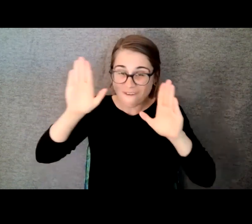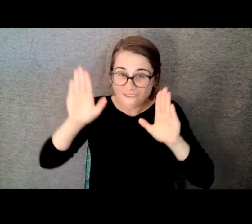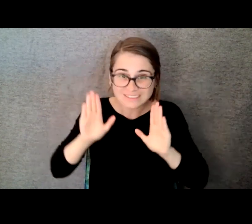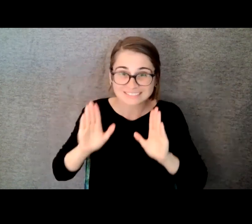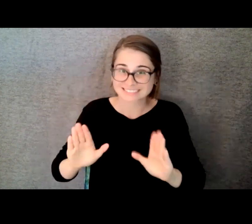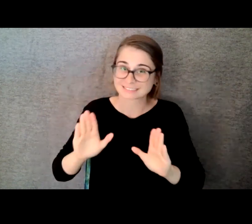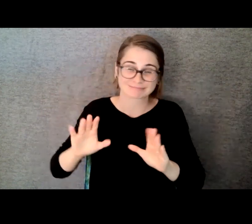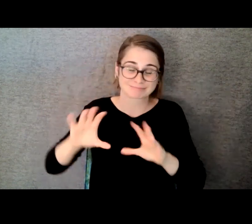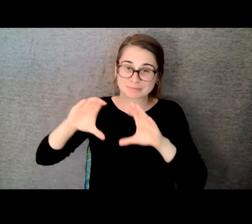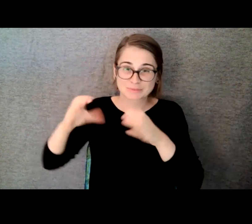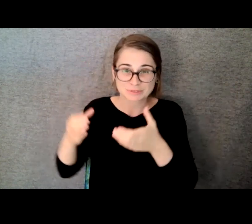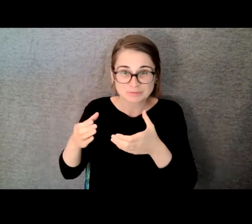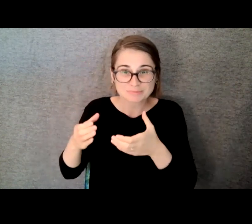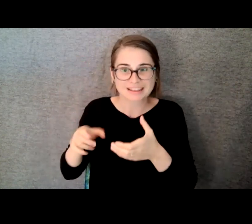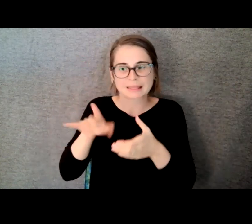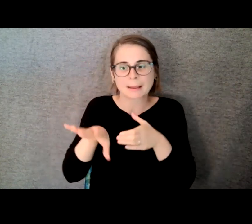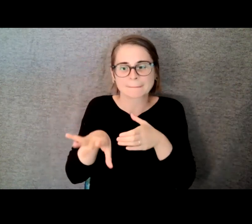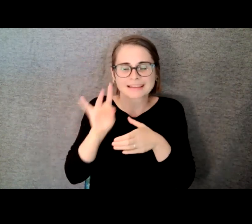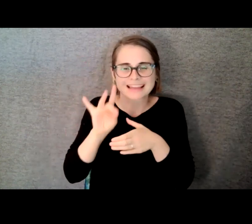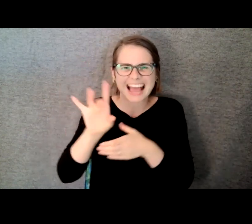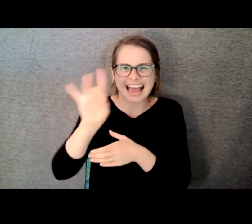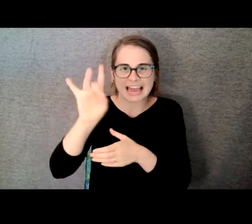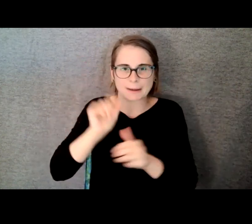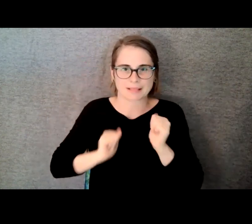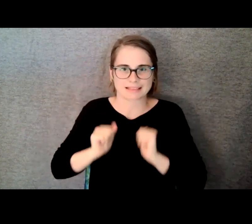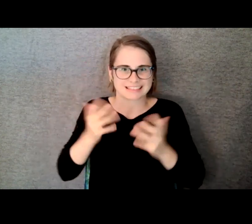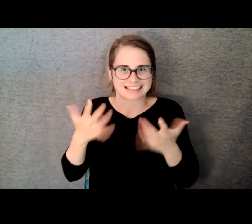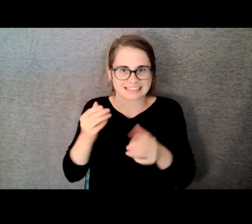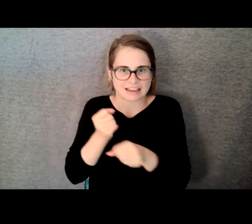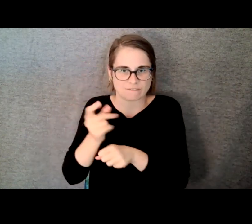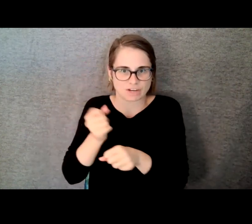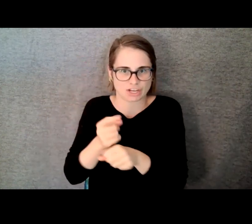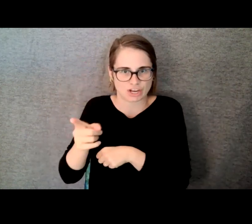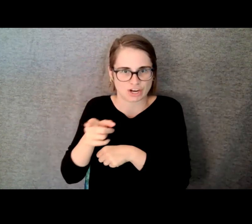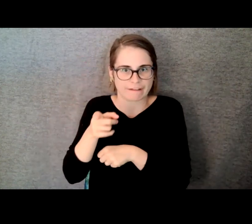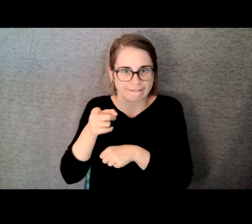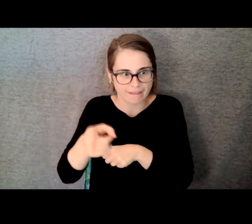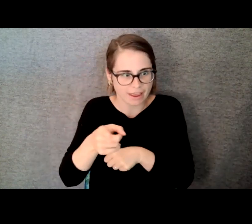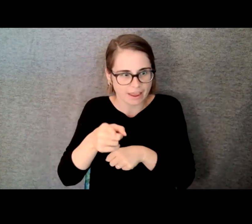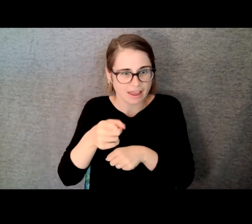season and they pick eight shows and they do a reading with Broadway actors so that